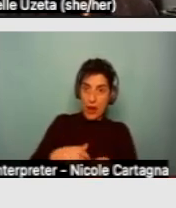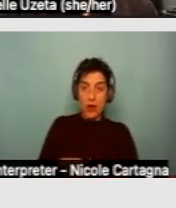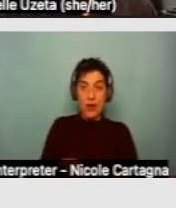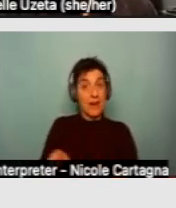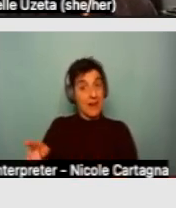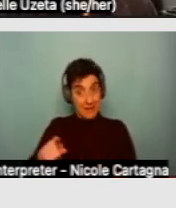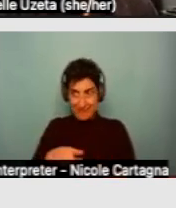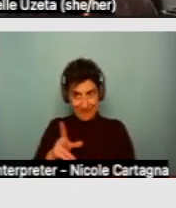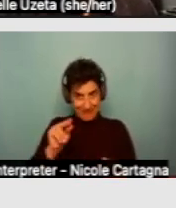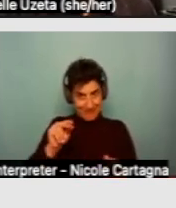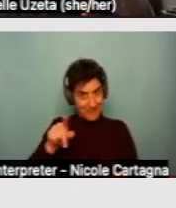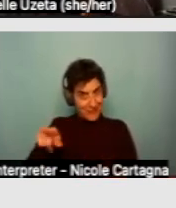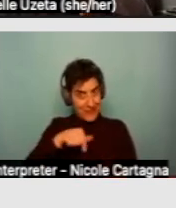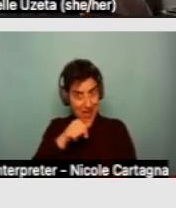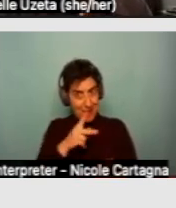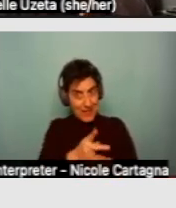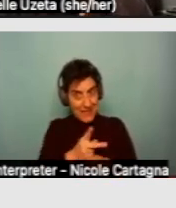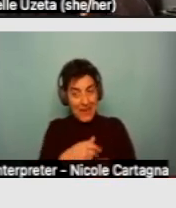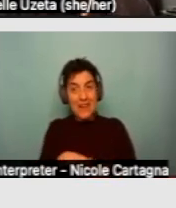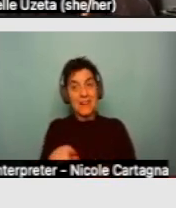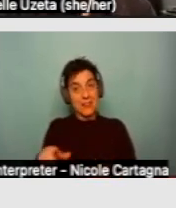So the housing provider is still responsible.